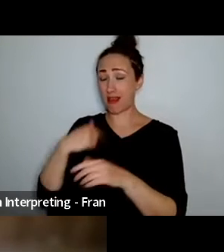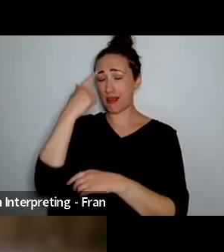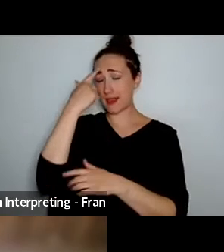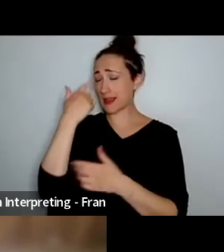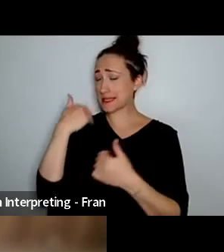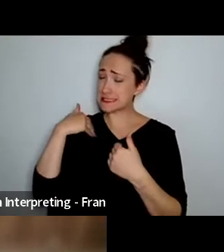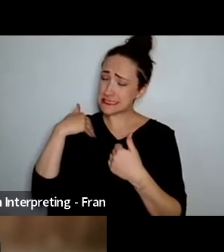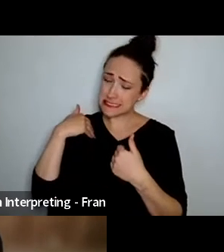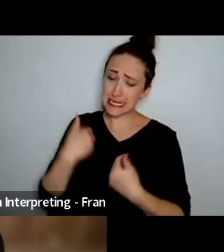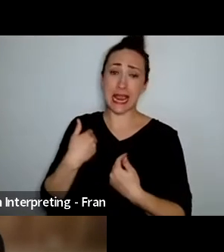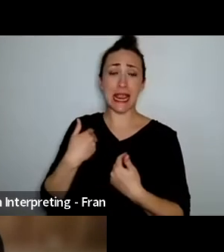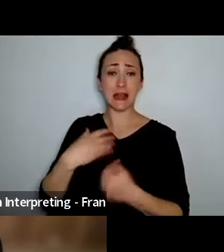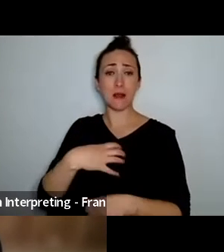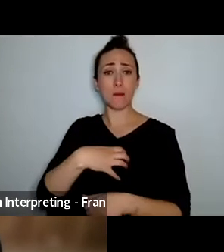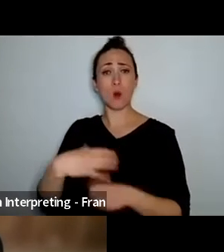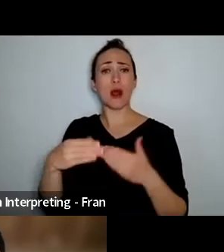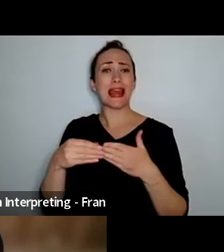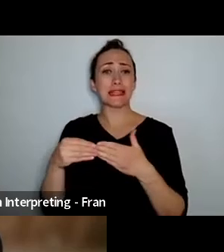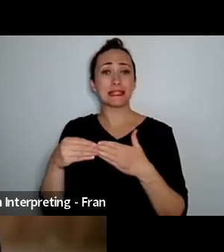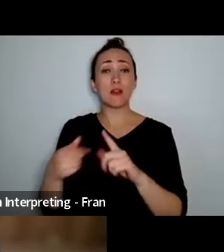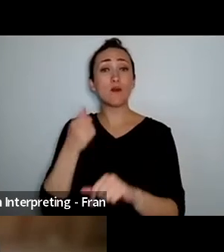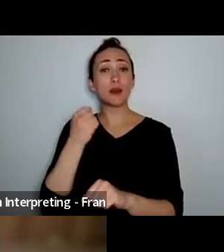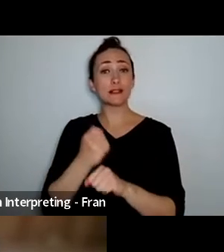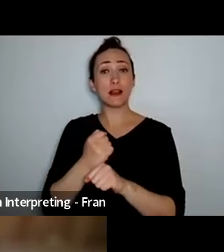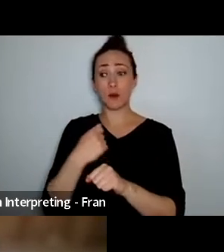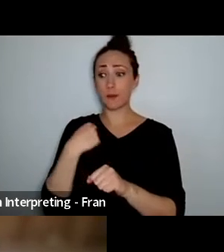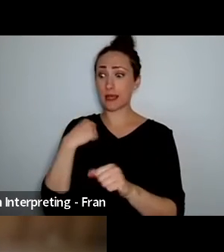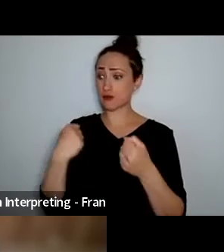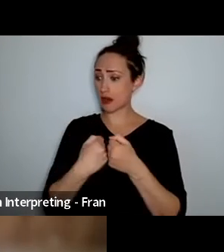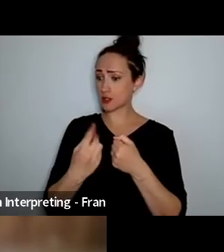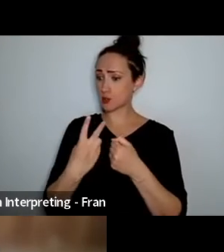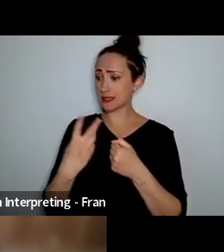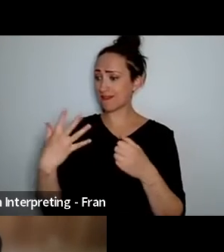I think is going to be 25 years since my car crash when I acquired my disability there wasn't really